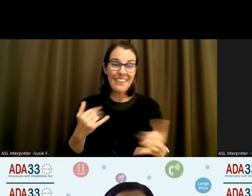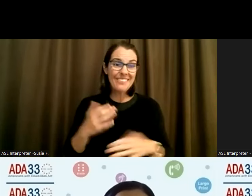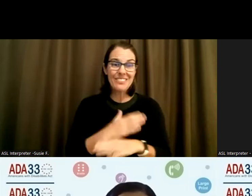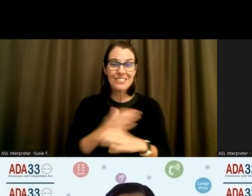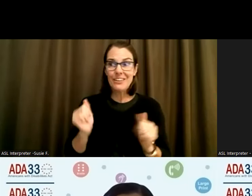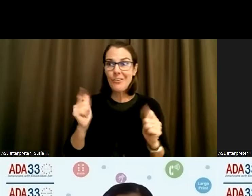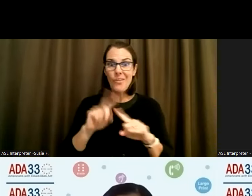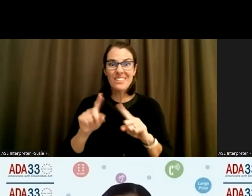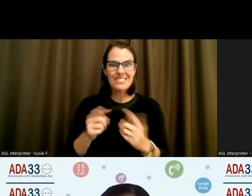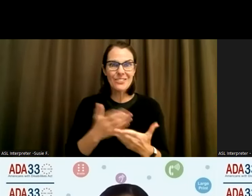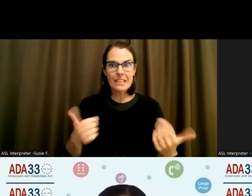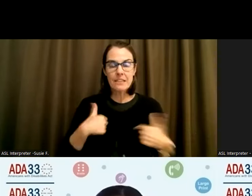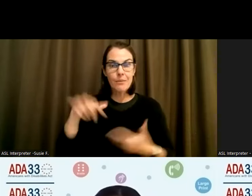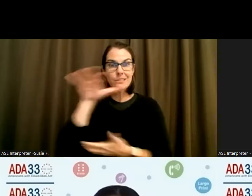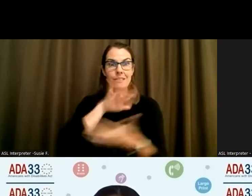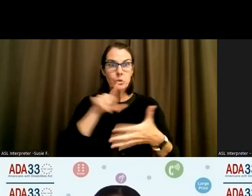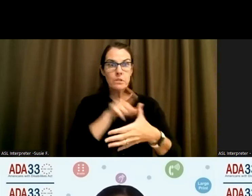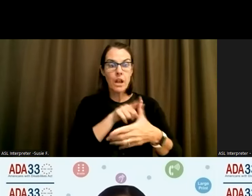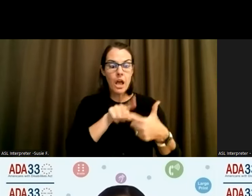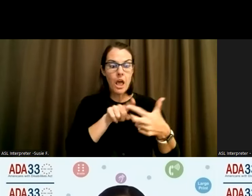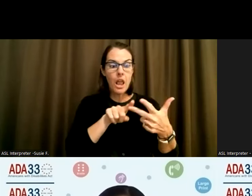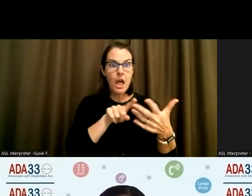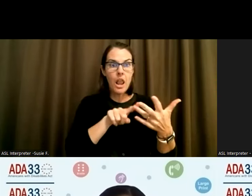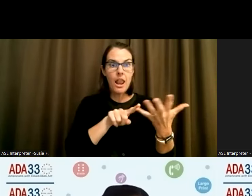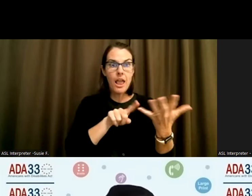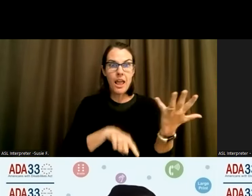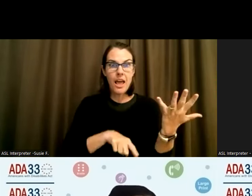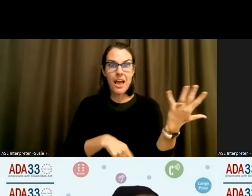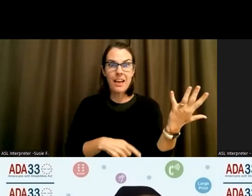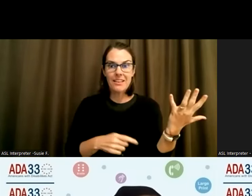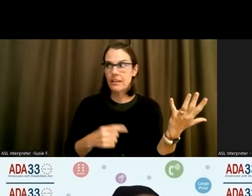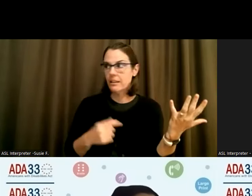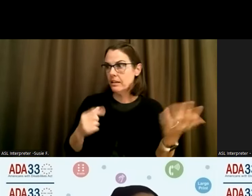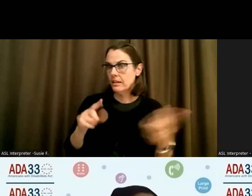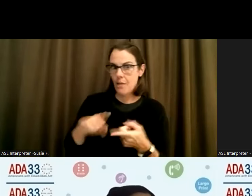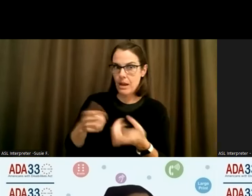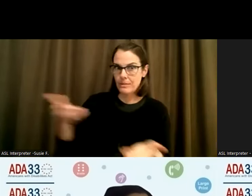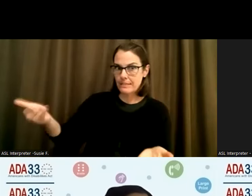And even when we were invited to be part of this conversation, I remember Aaron and Teresa,